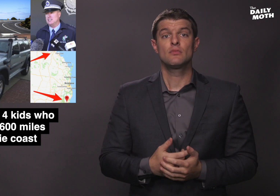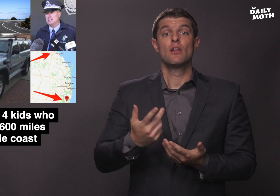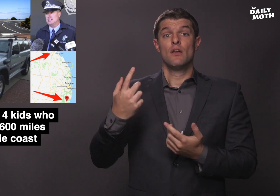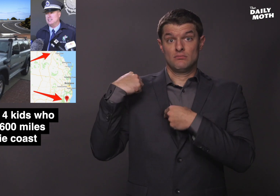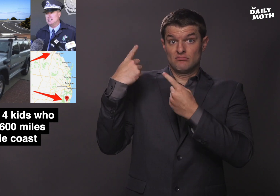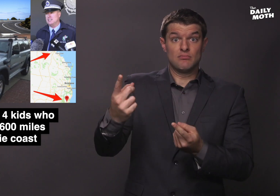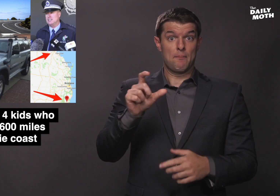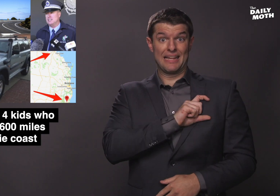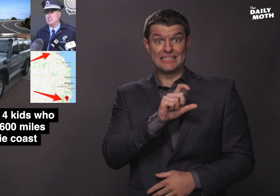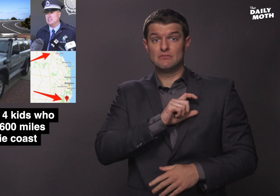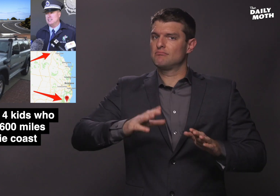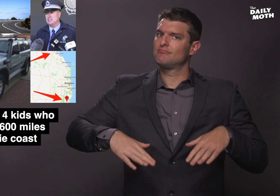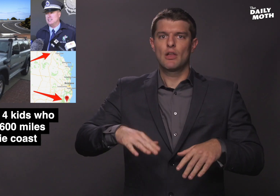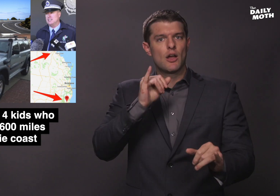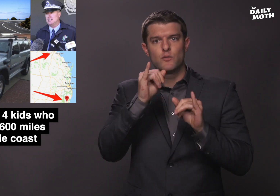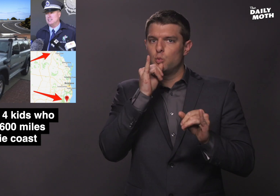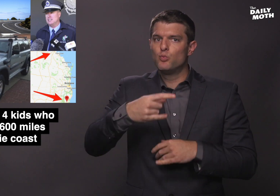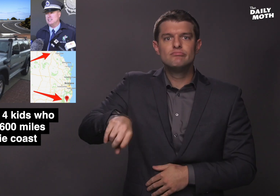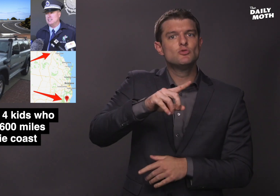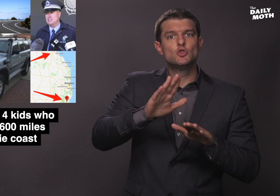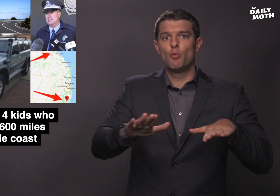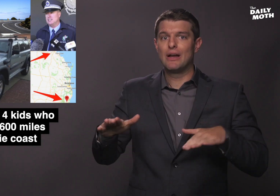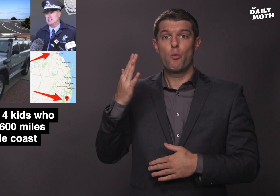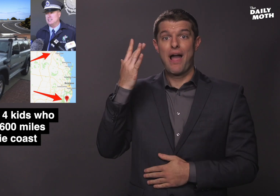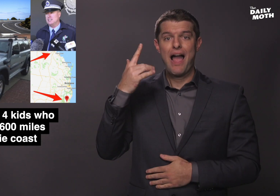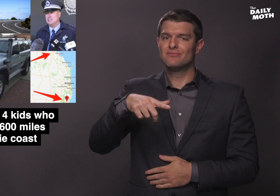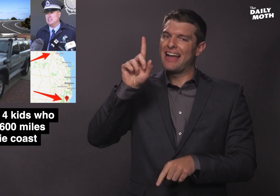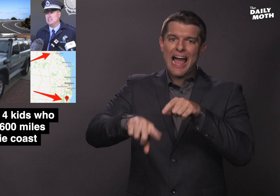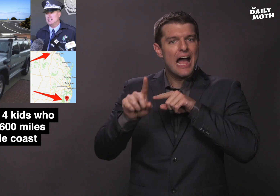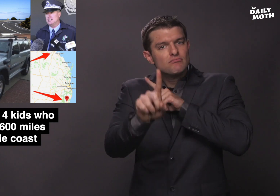Police haven't interviewed the children because they can't